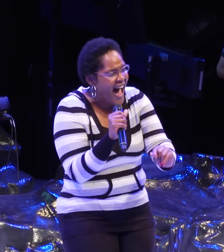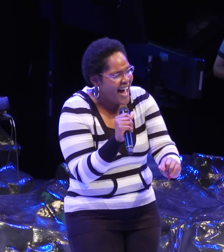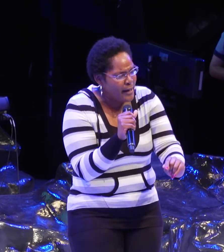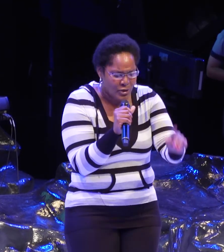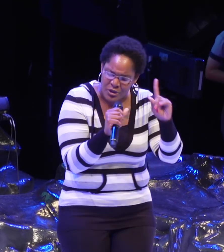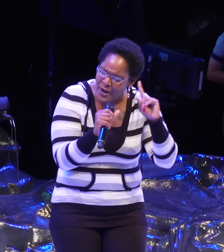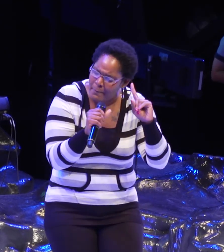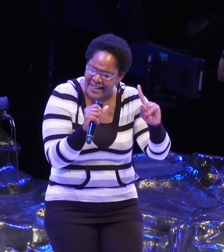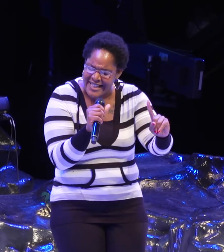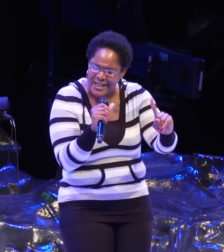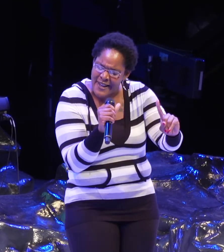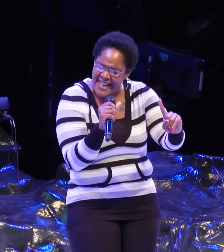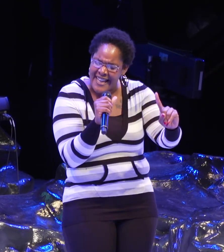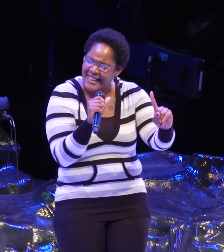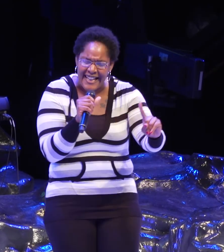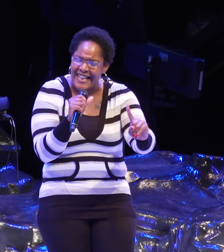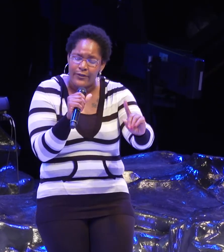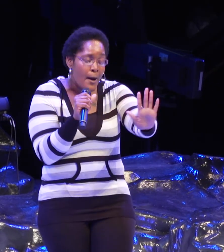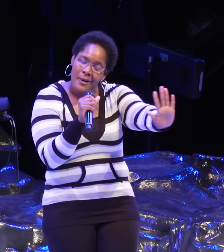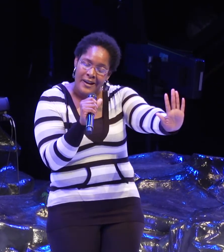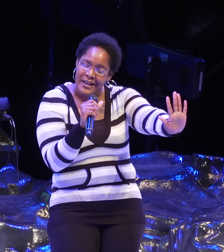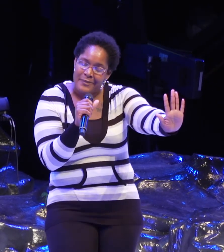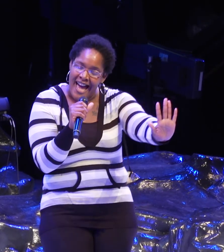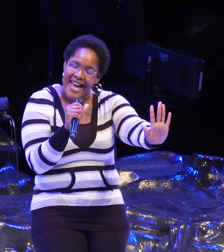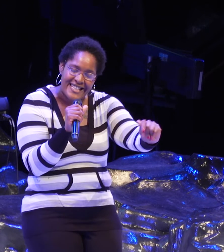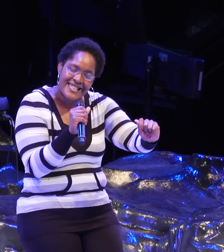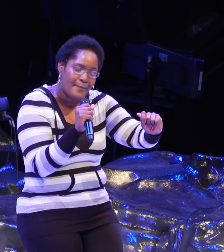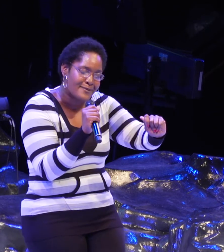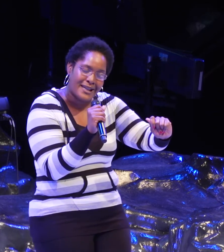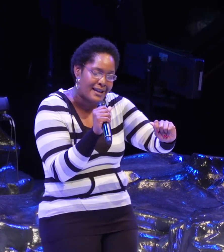I'm struck by disbelief but I'm not accepting